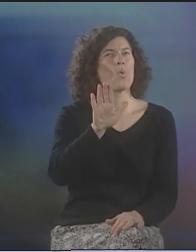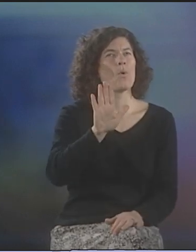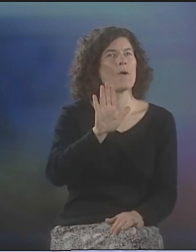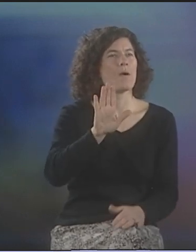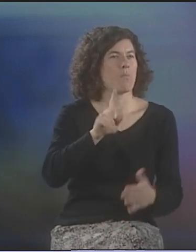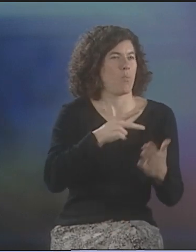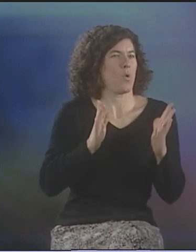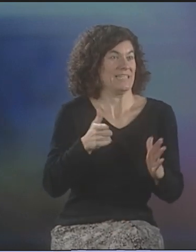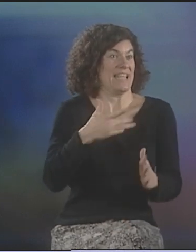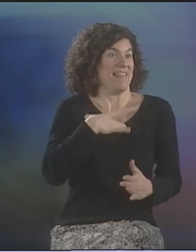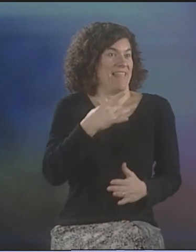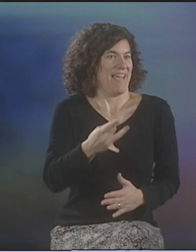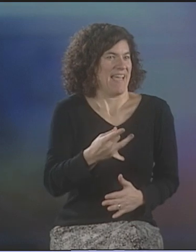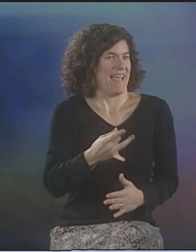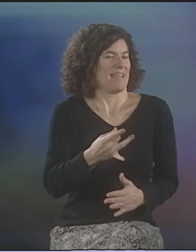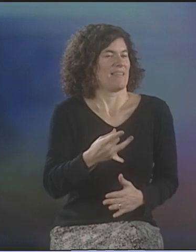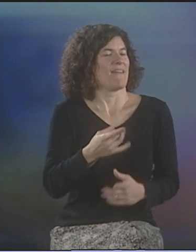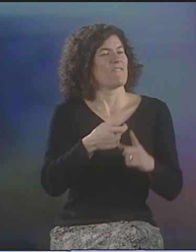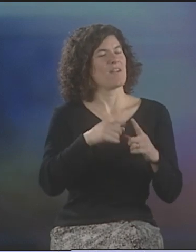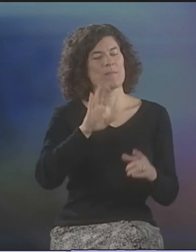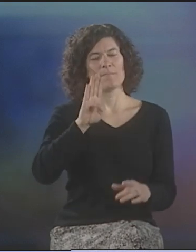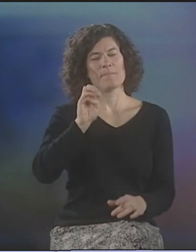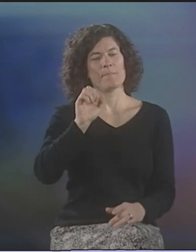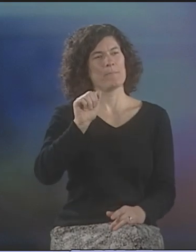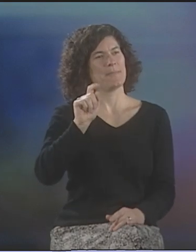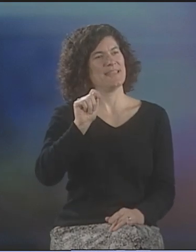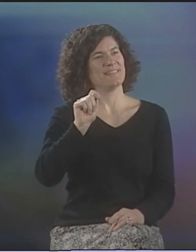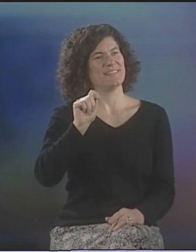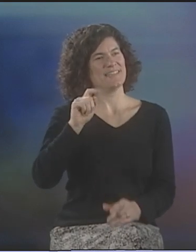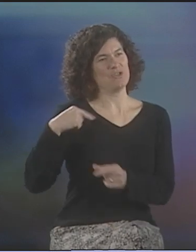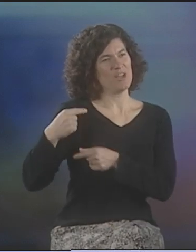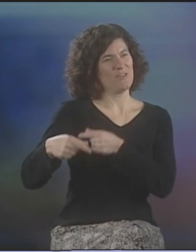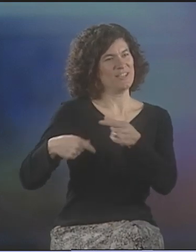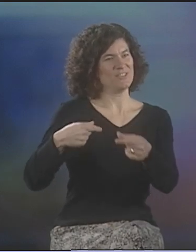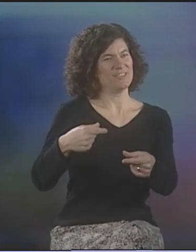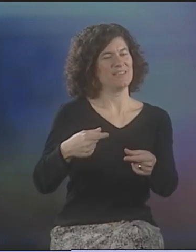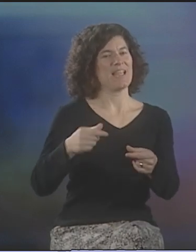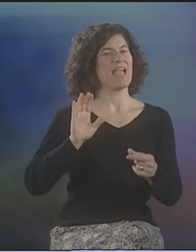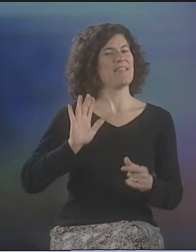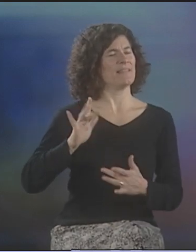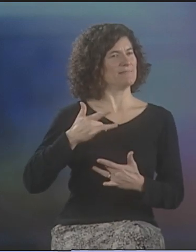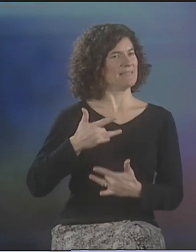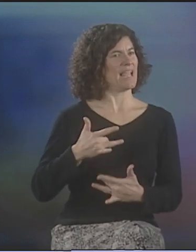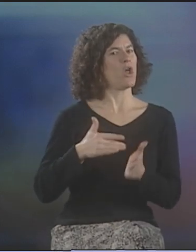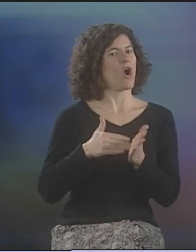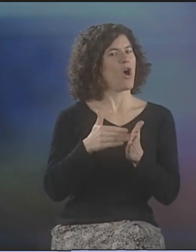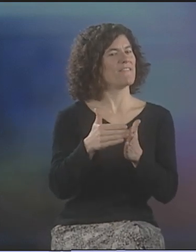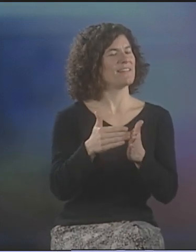AND WHO HE IS AS A POET, WHAT HE LIKES, IS VERY MUCH INFORMED BY THE BEAT GENERATION.